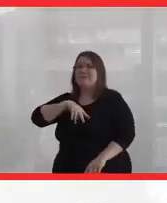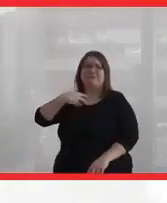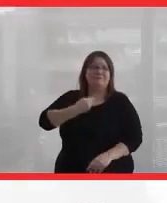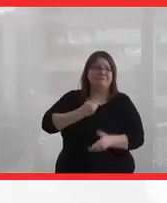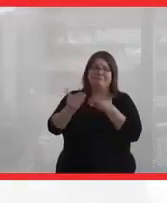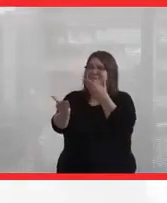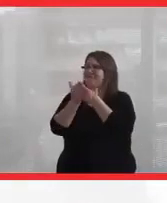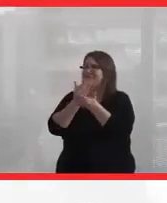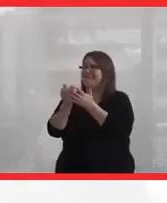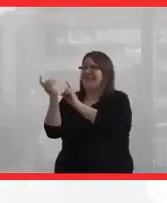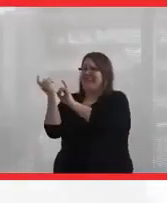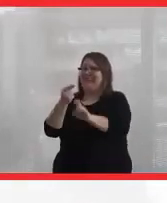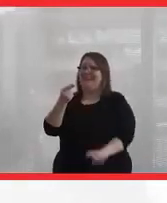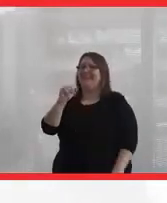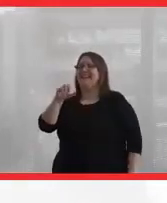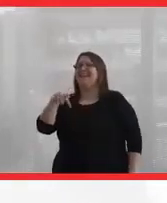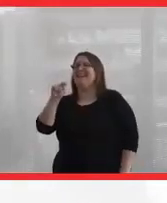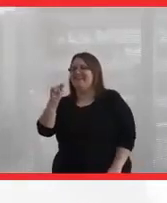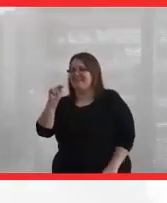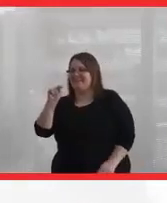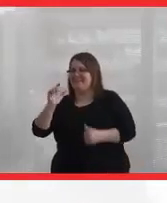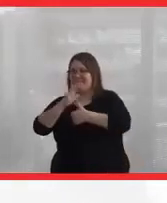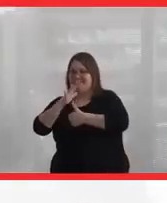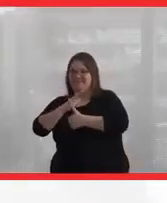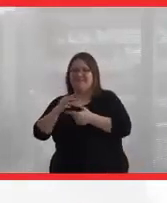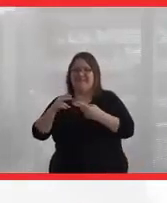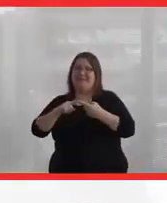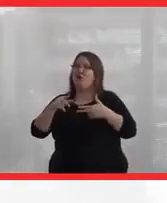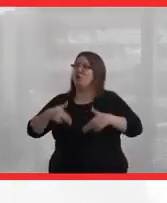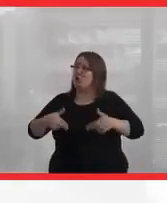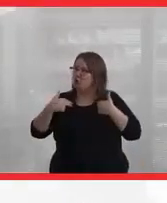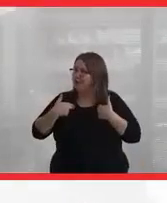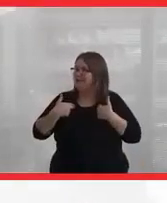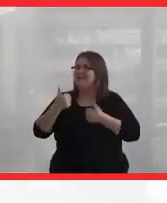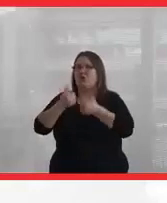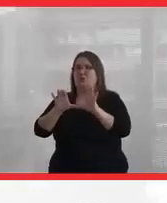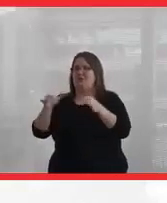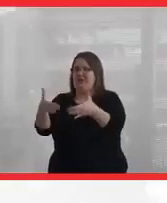What matters is the gift, that they're human beings, and what clan they sit in because that determines